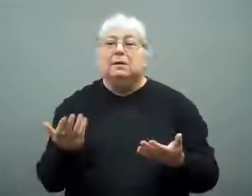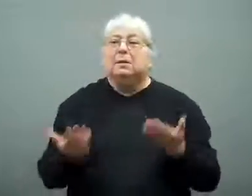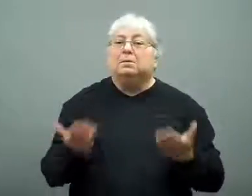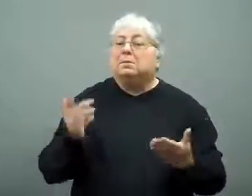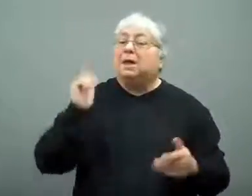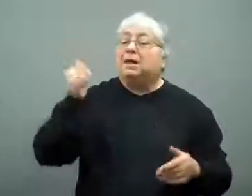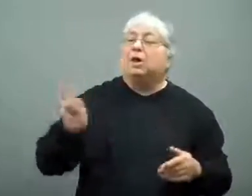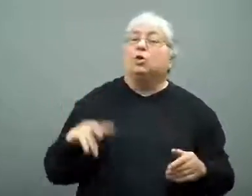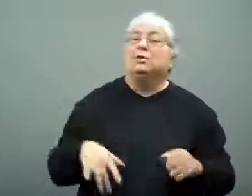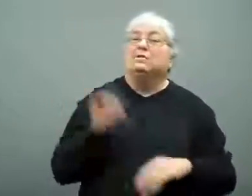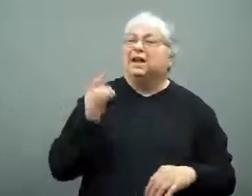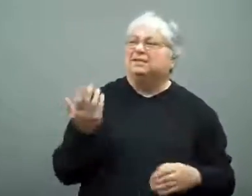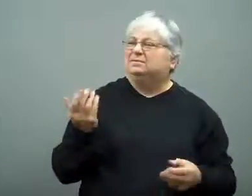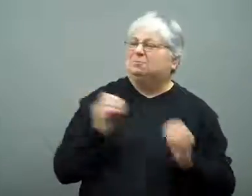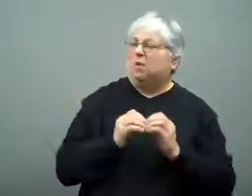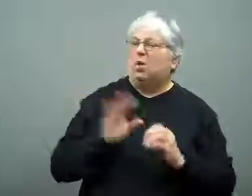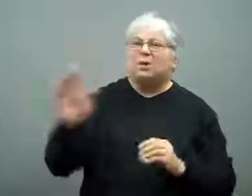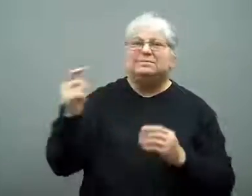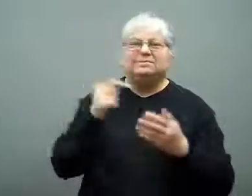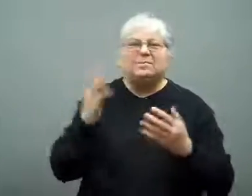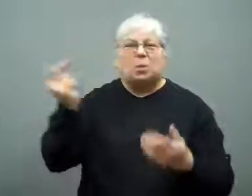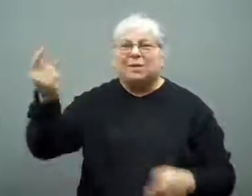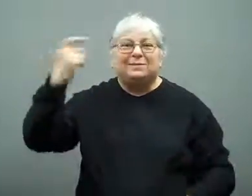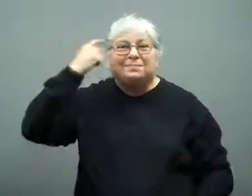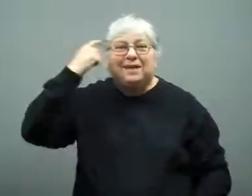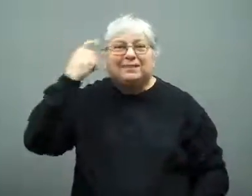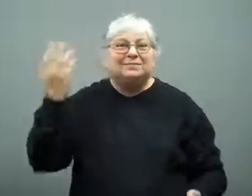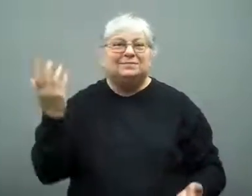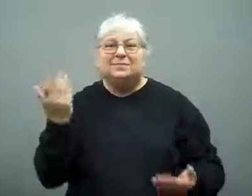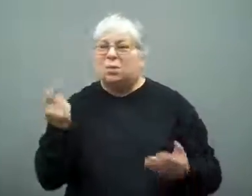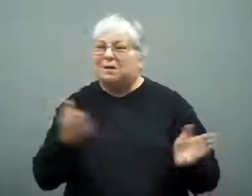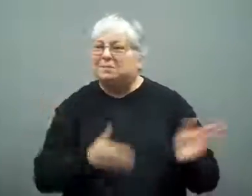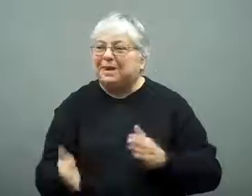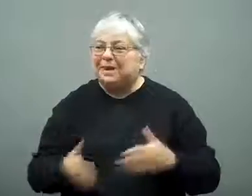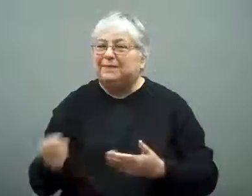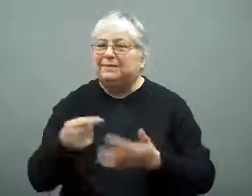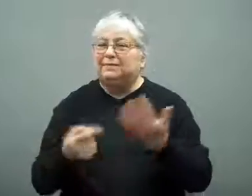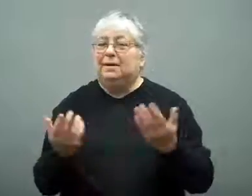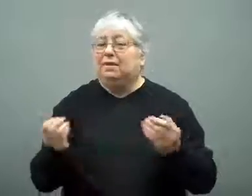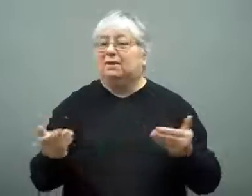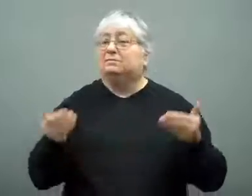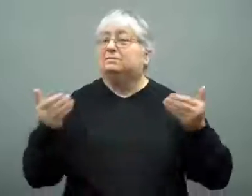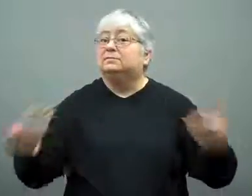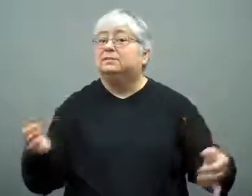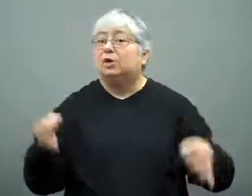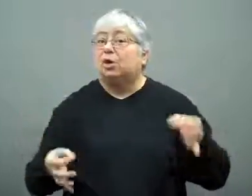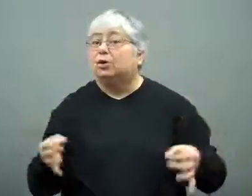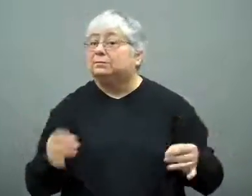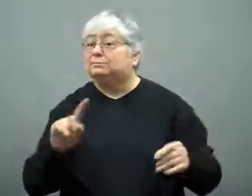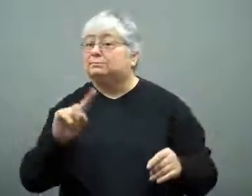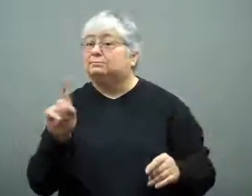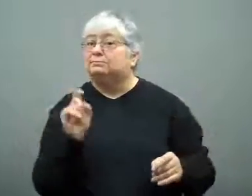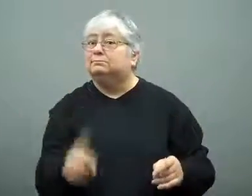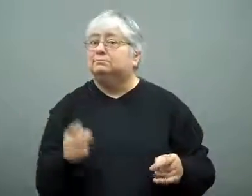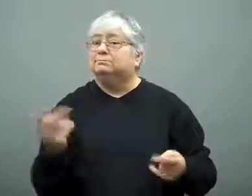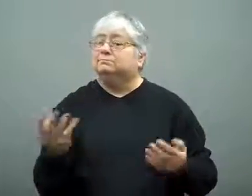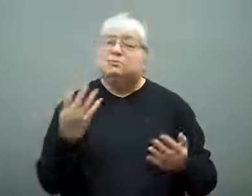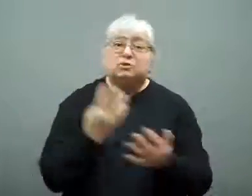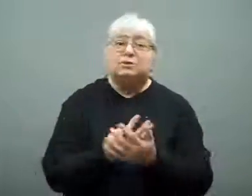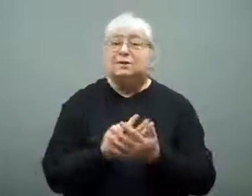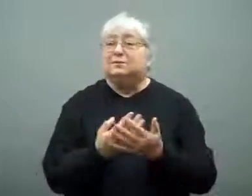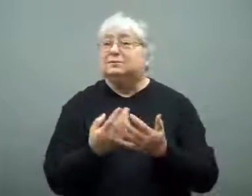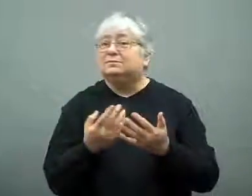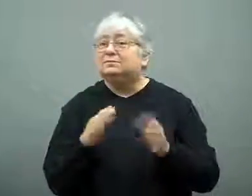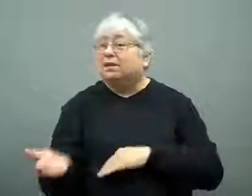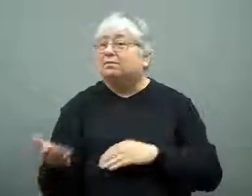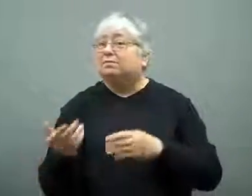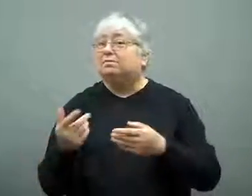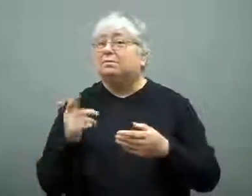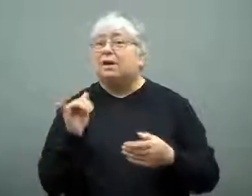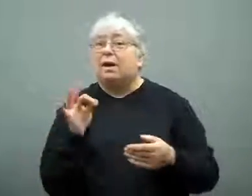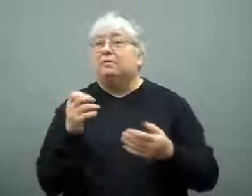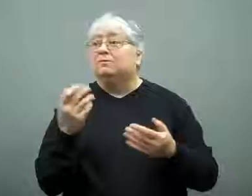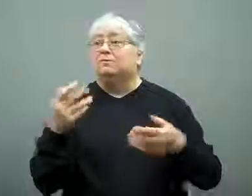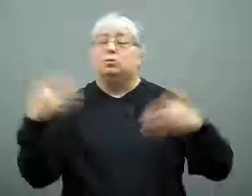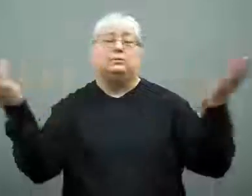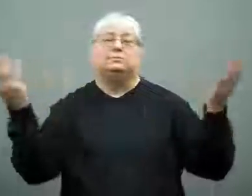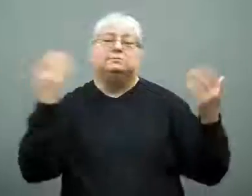Maybe they will give insight into what he was thinking and planning.